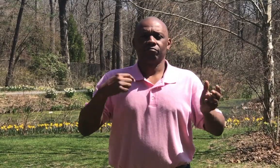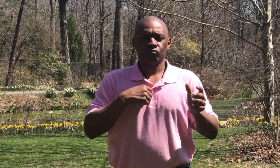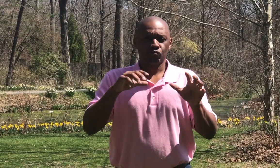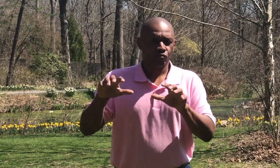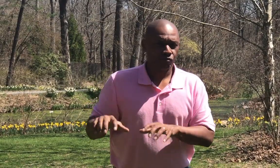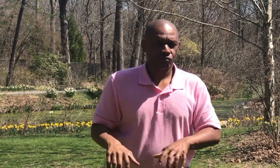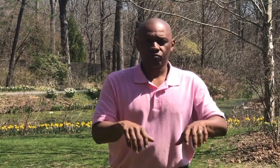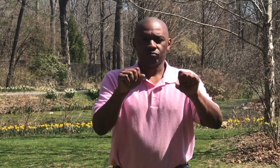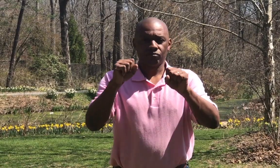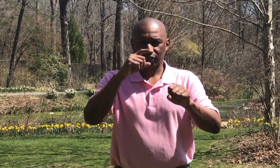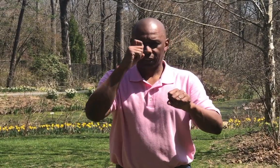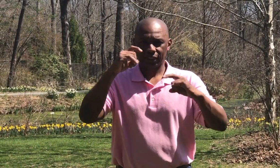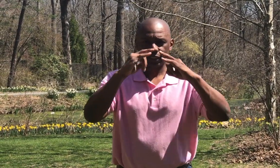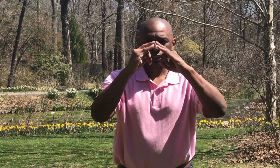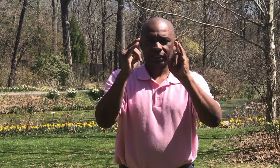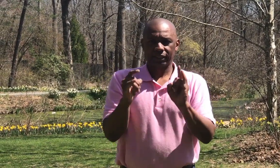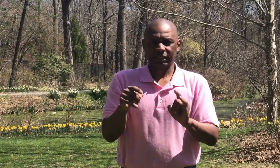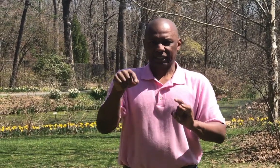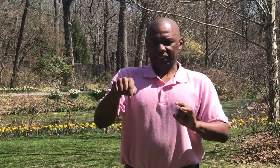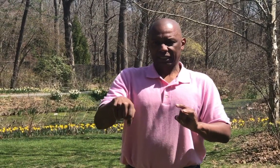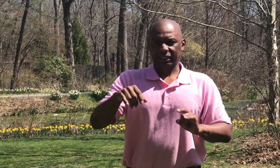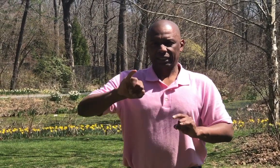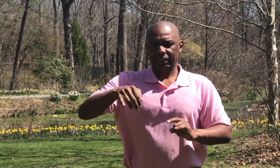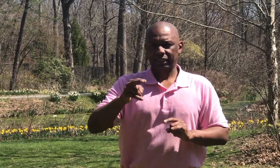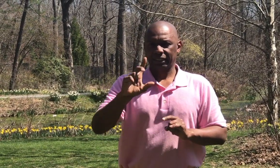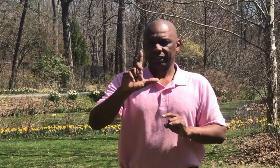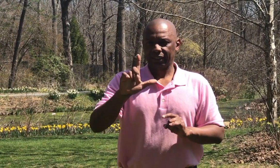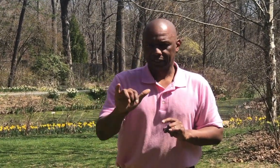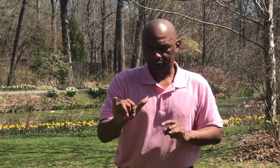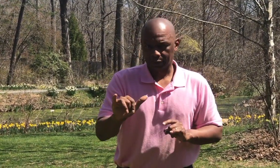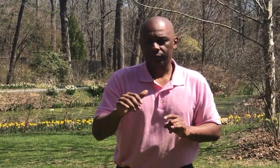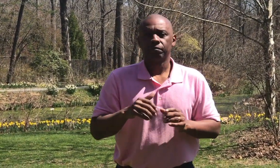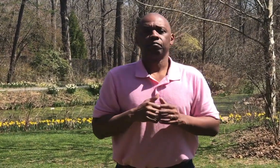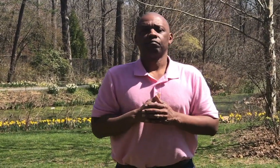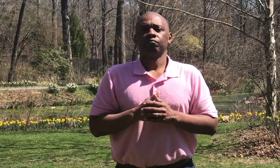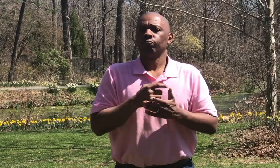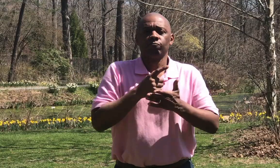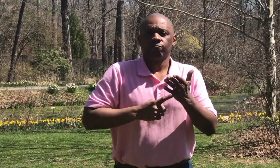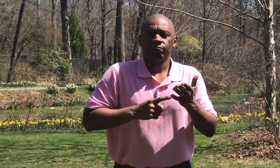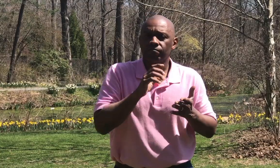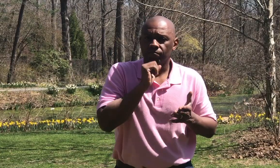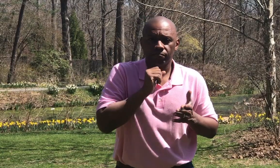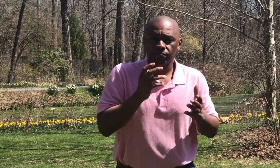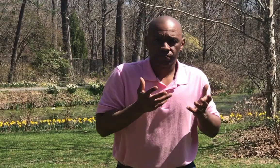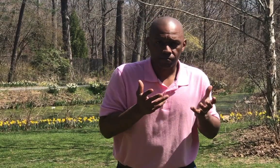we will host one week summer camp beginning this july. What age we offer a wide variety of activities for campers?